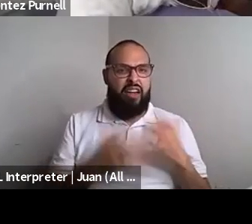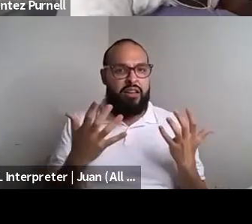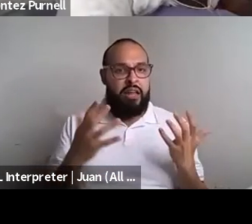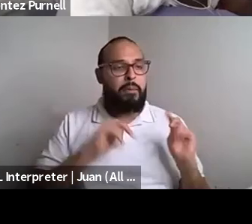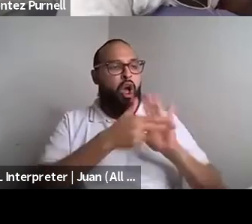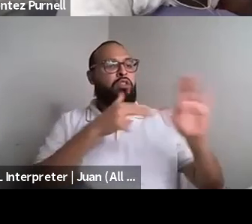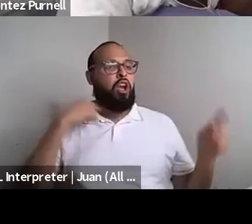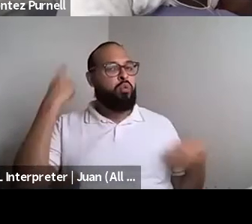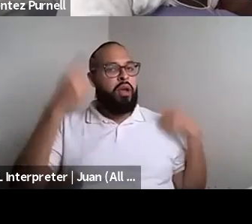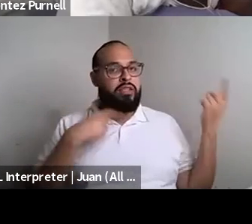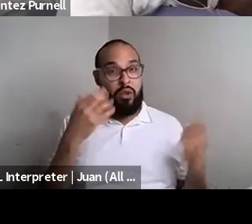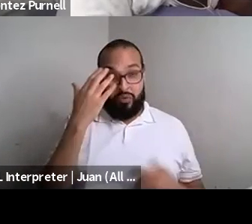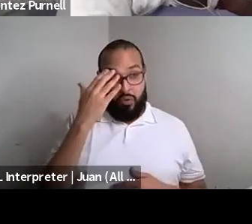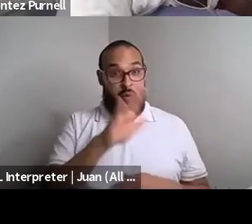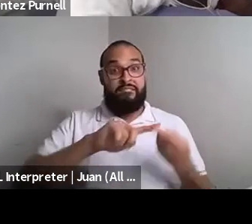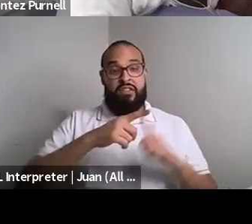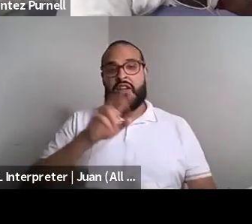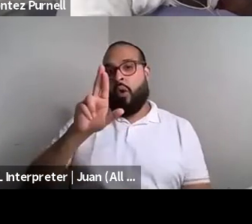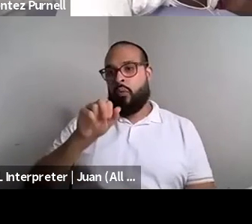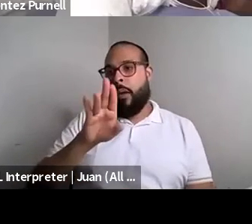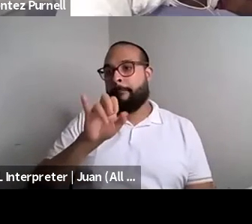Kokumo: As her friend and what a Buddha was able to